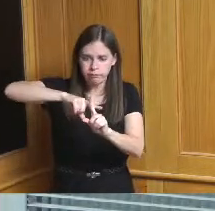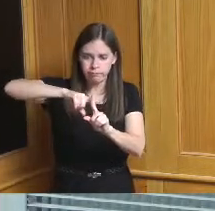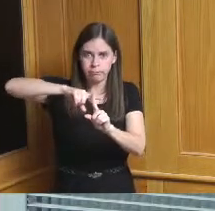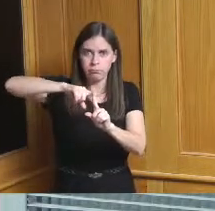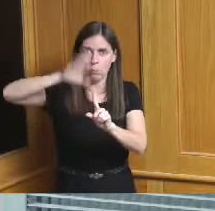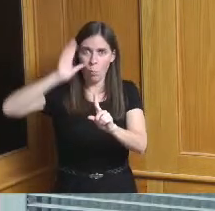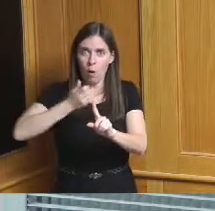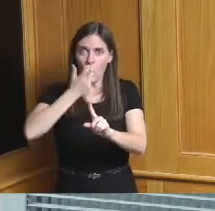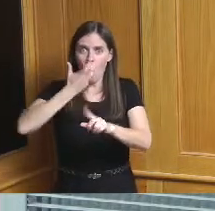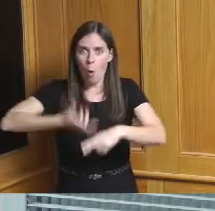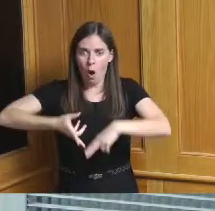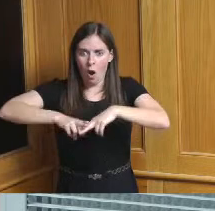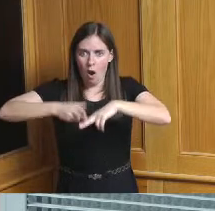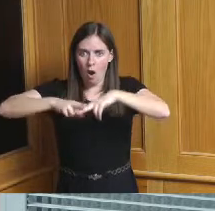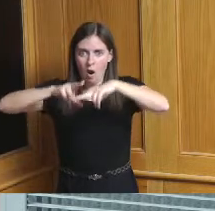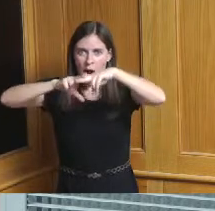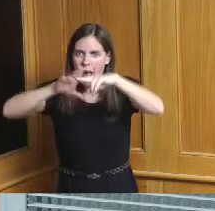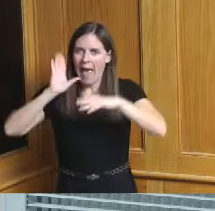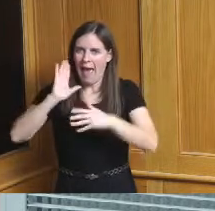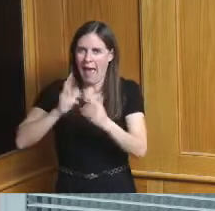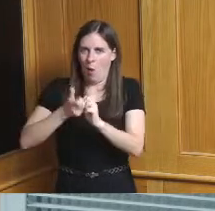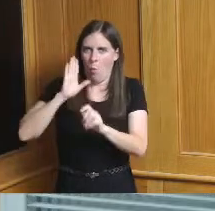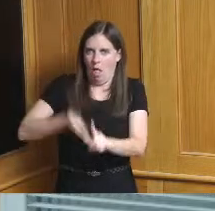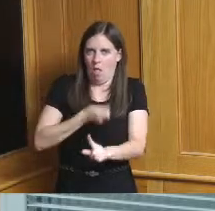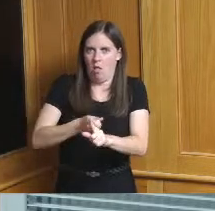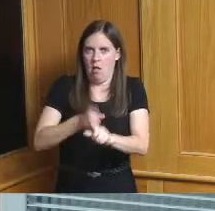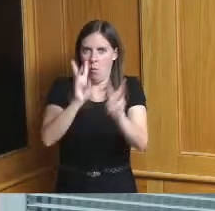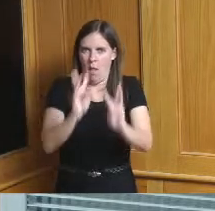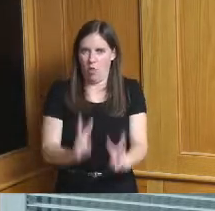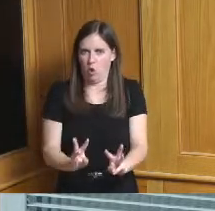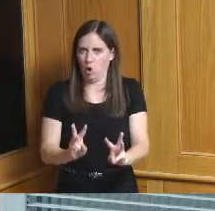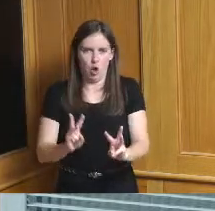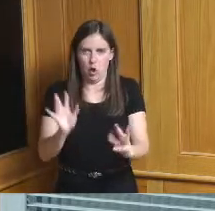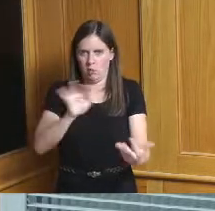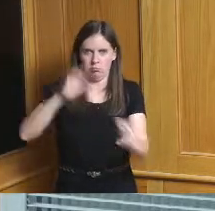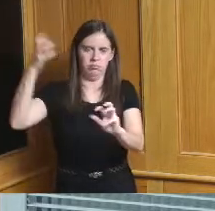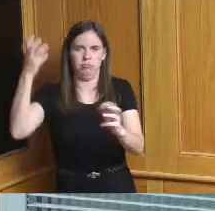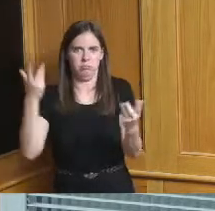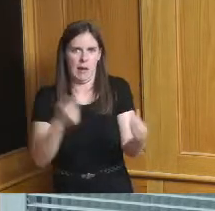something to pay attention to and it's something to pay attention to when we're doing corporate